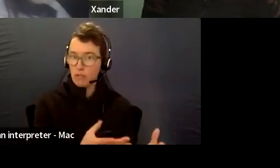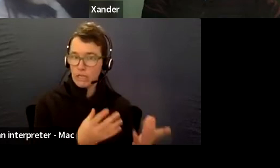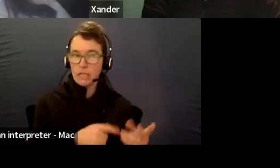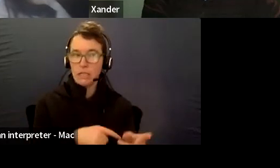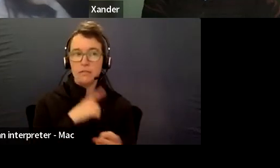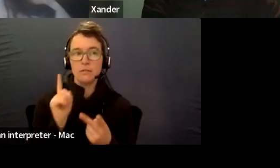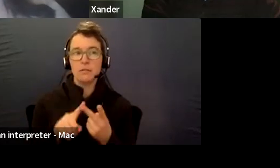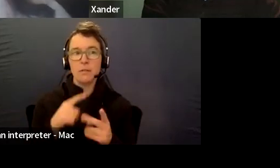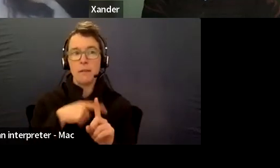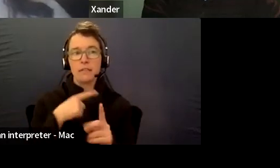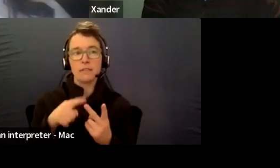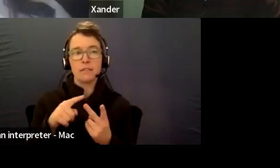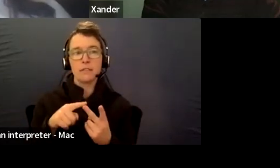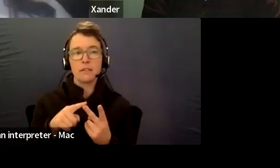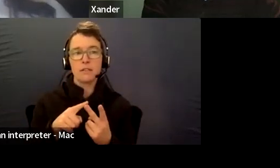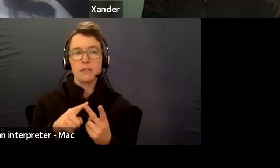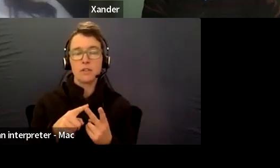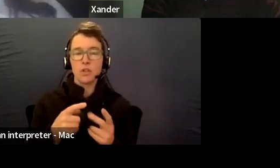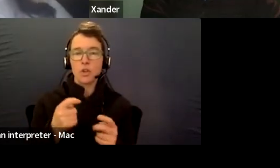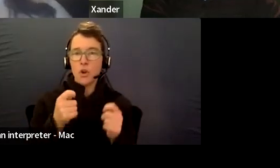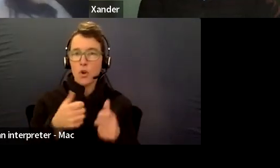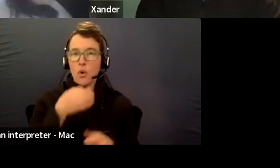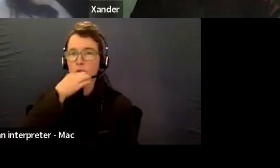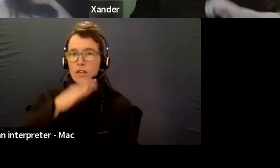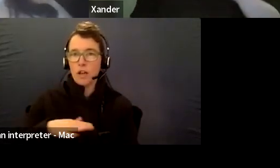Plus, ready. Early Childhood services.